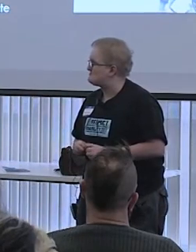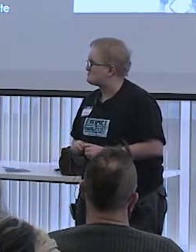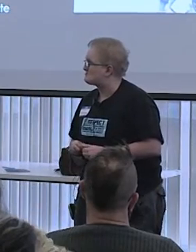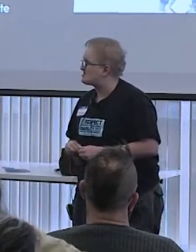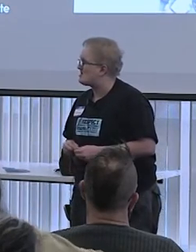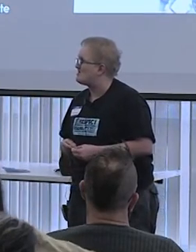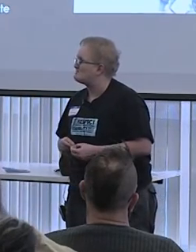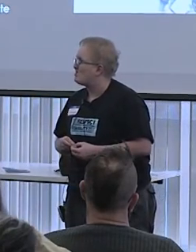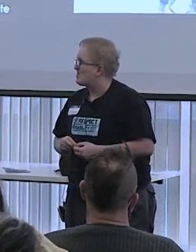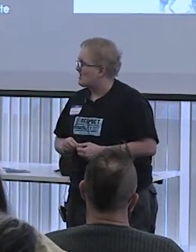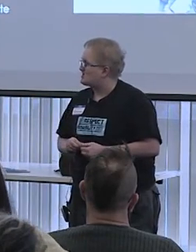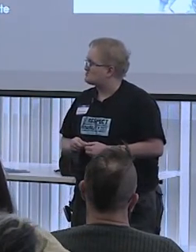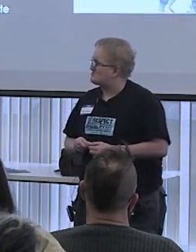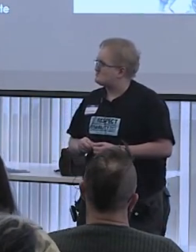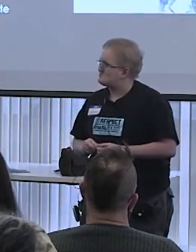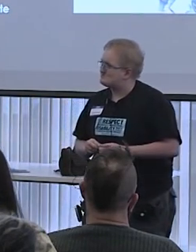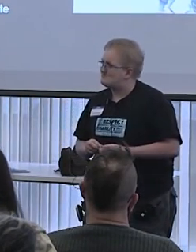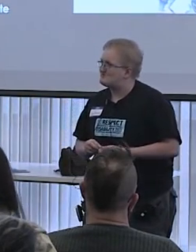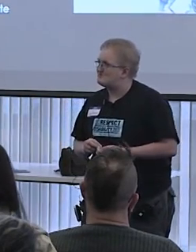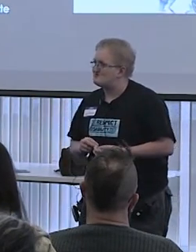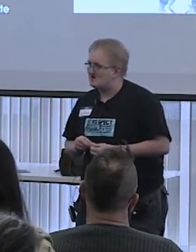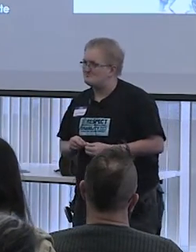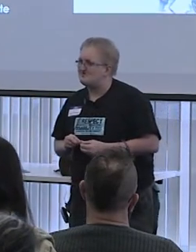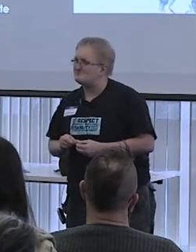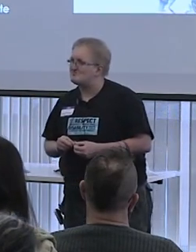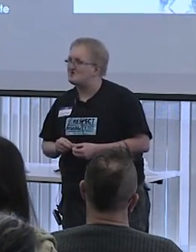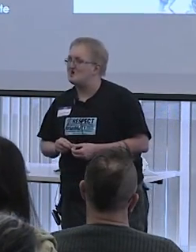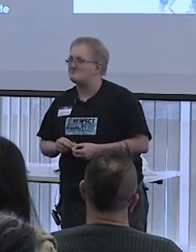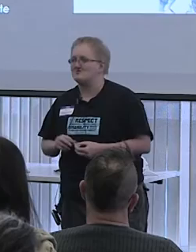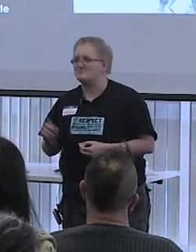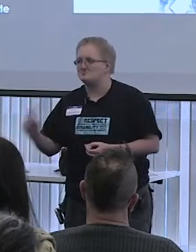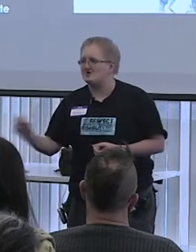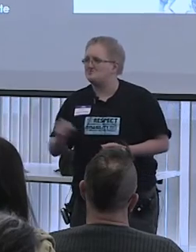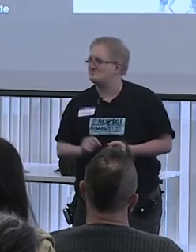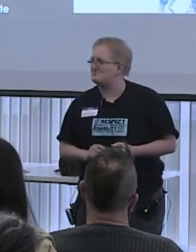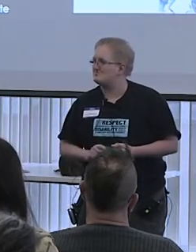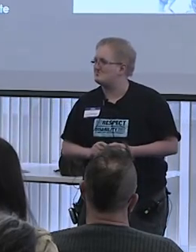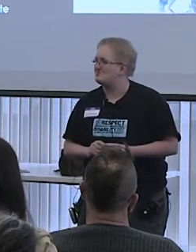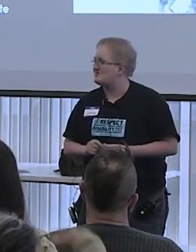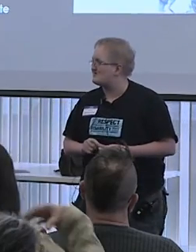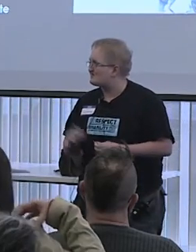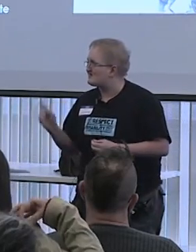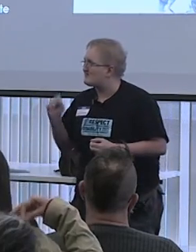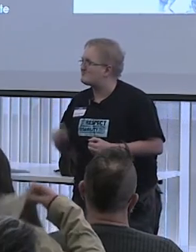against autistic people and young people. I will try to trigger warn if I come upon